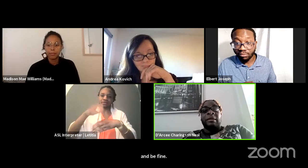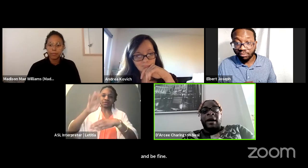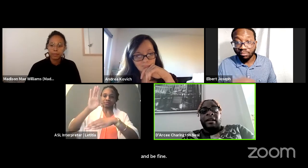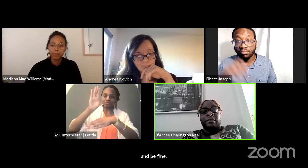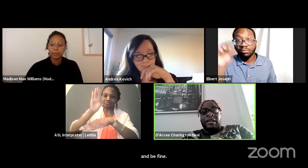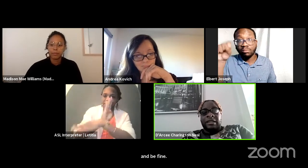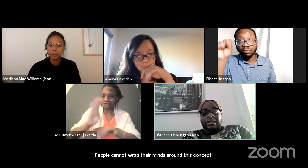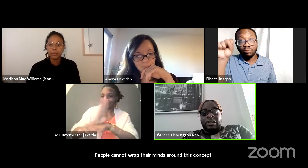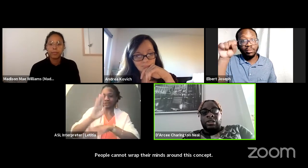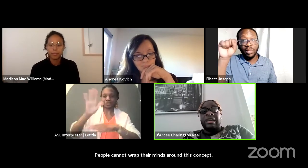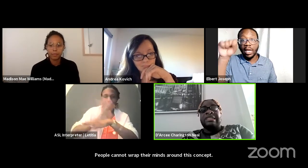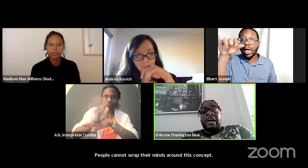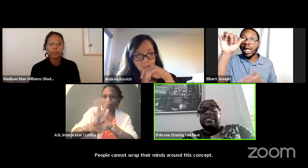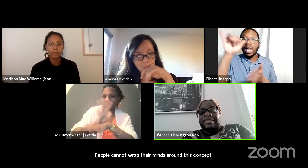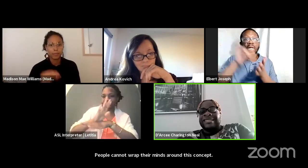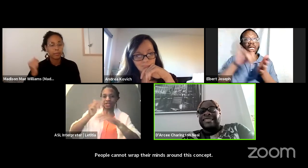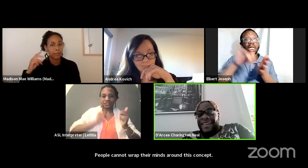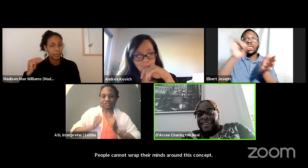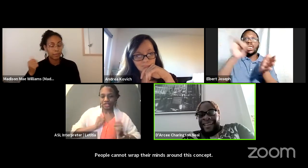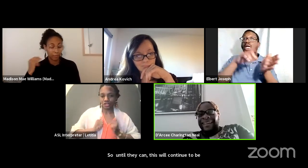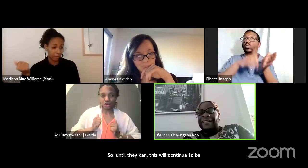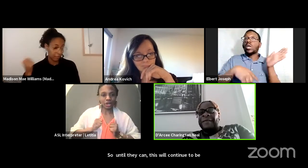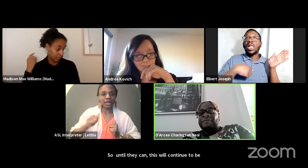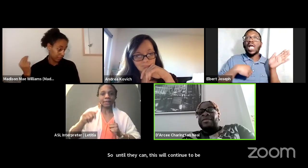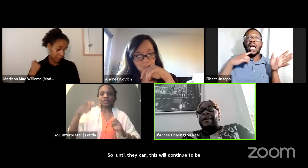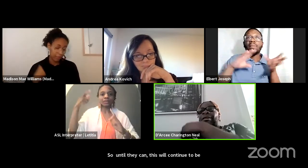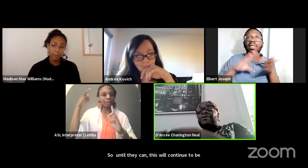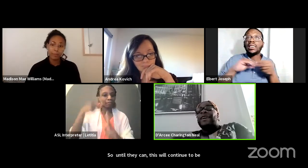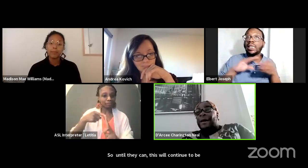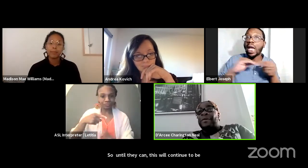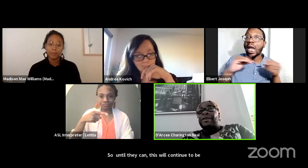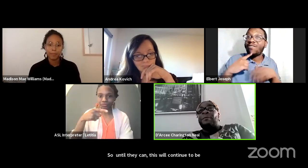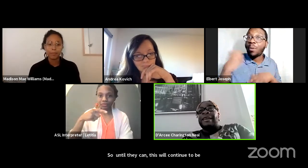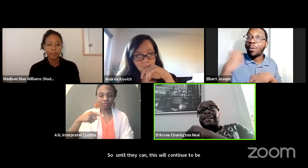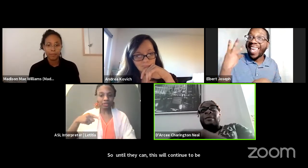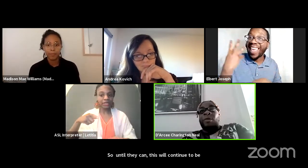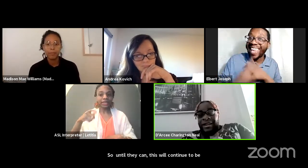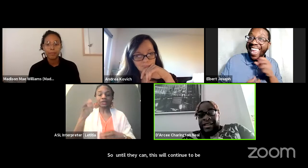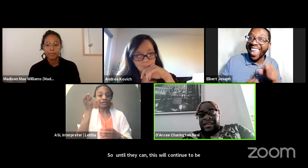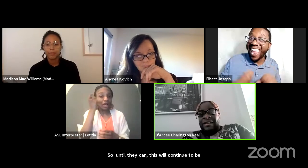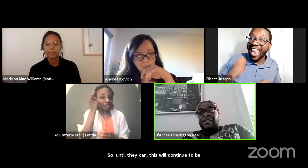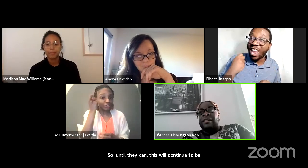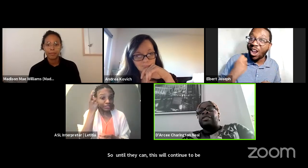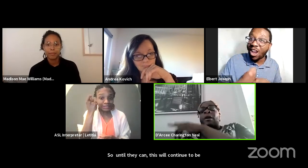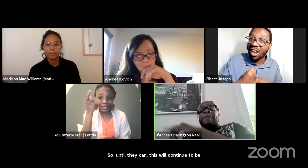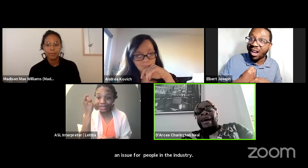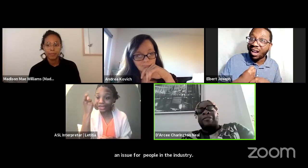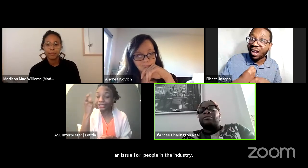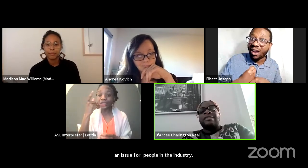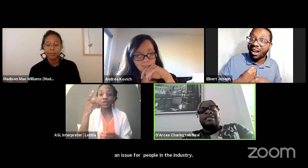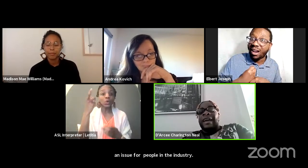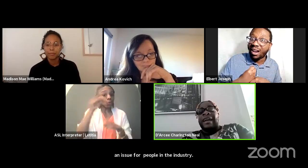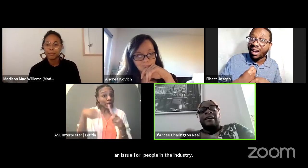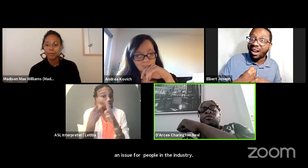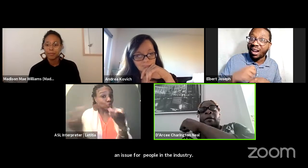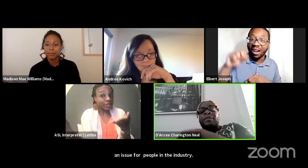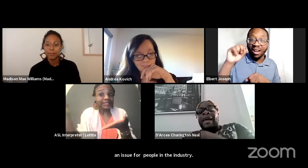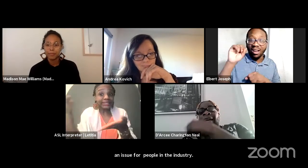but the bottom line is you need to understand that when you get up in the morning, your bathroom doesn't care...